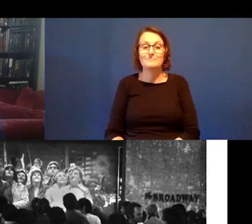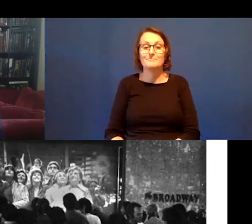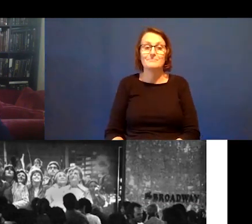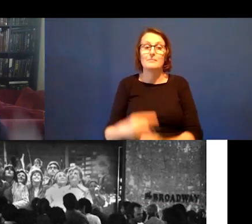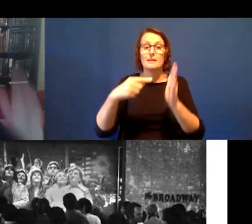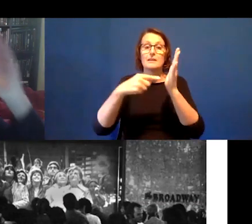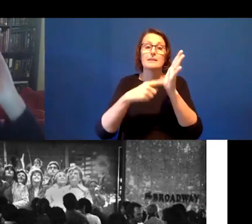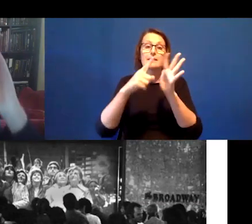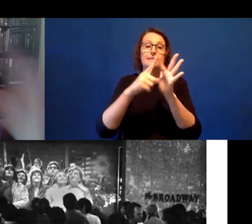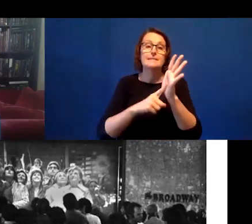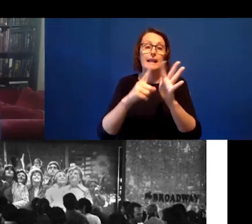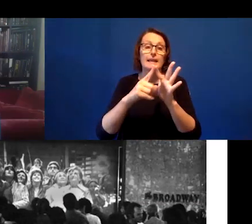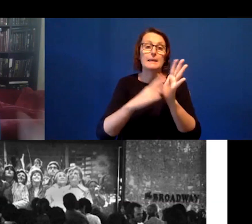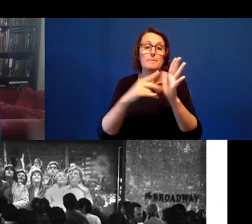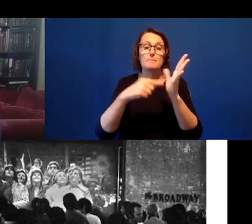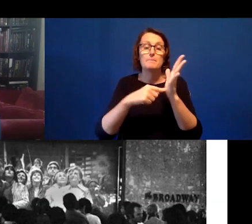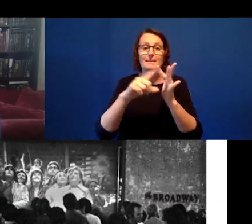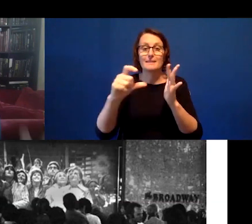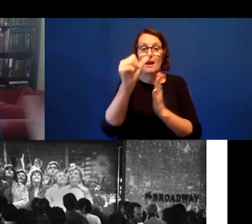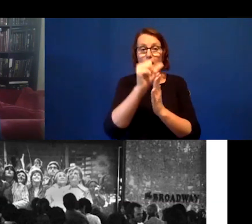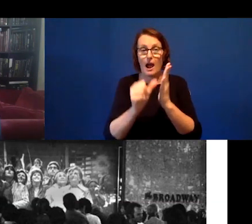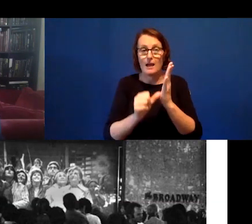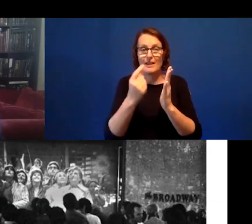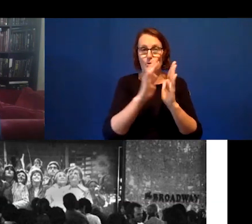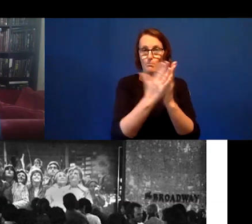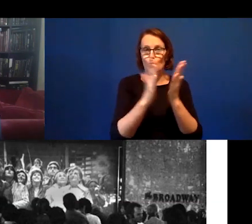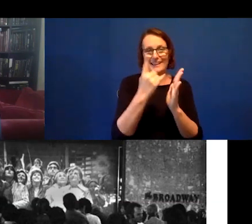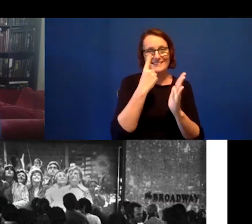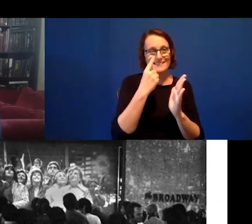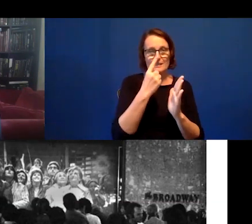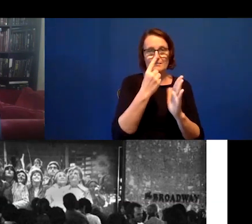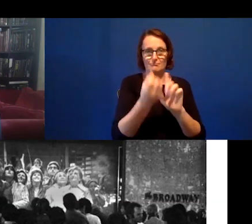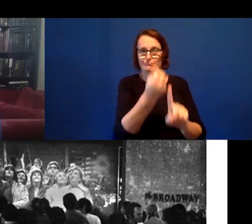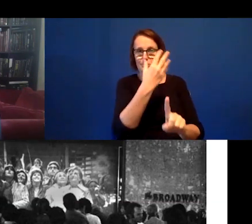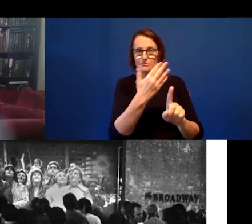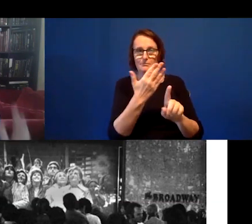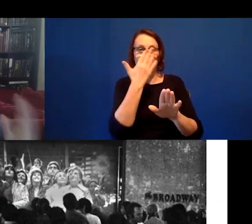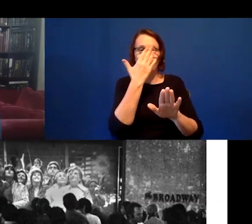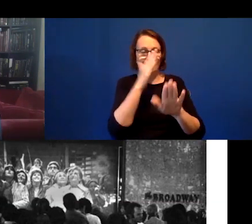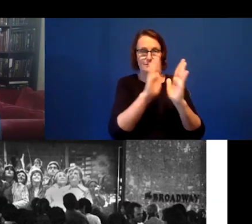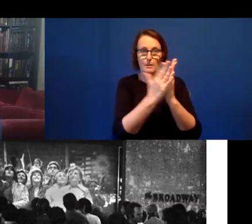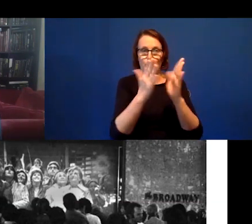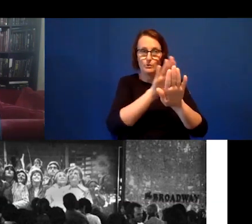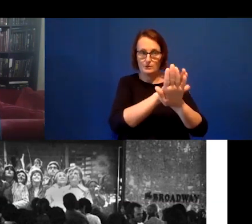Telematic arts, we have Roy Ascot's book, I have the cover of the book on the slide there, Telematic Embrace.